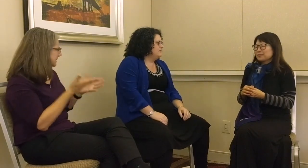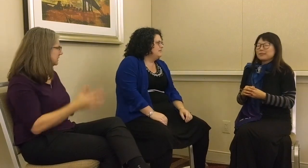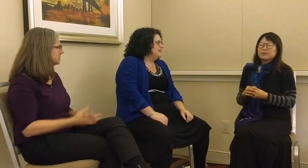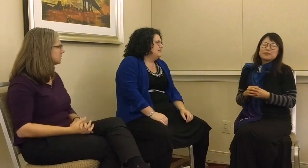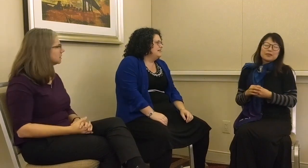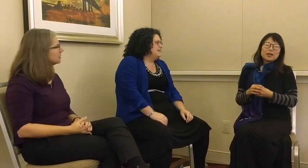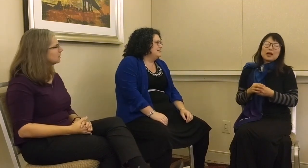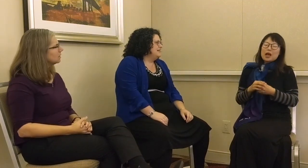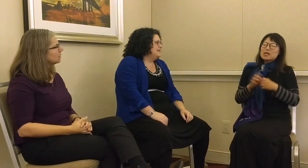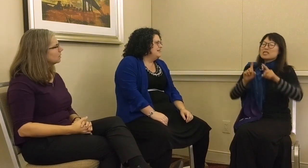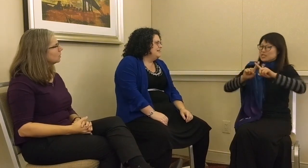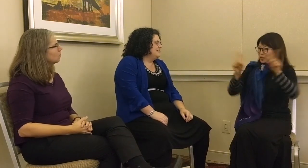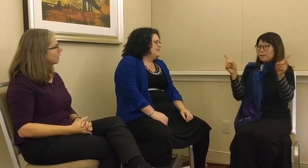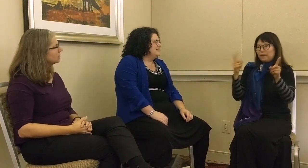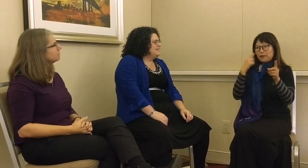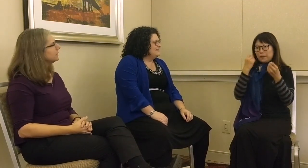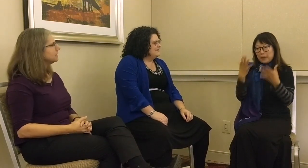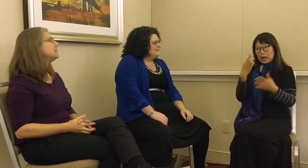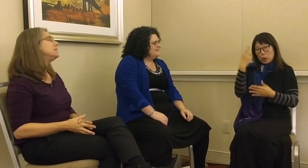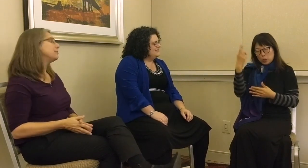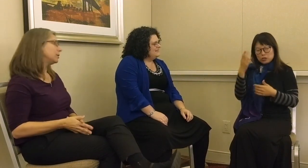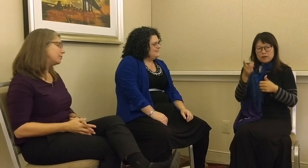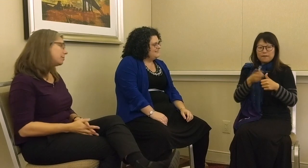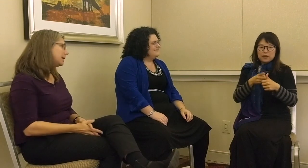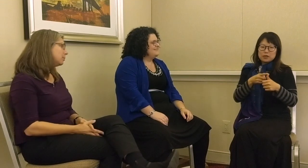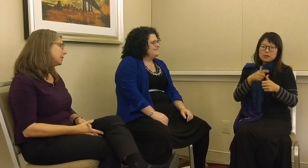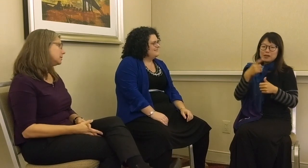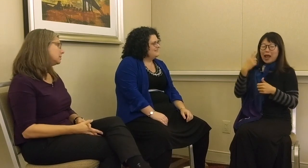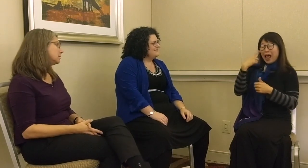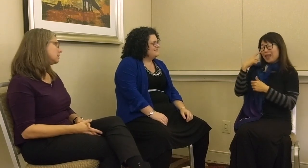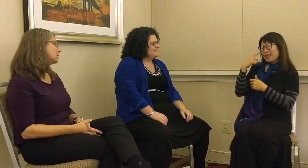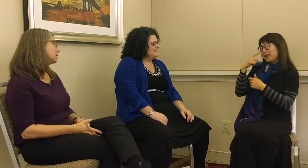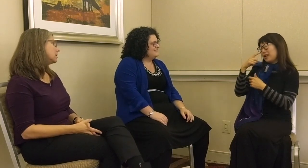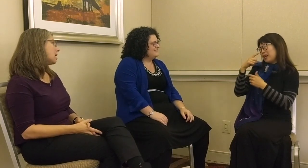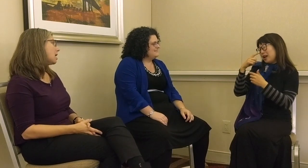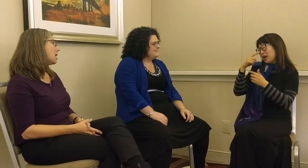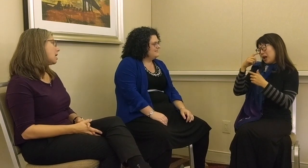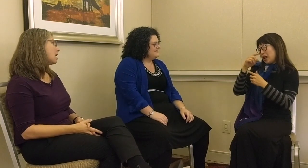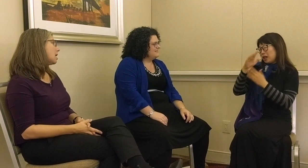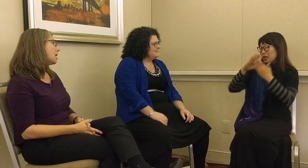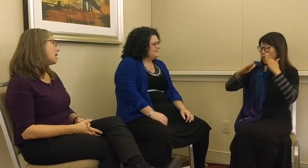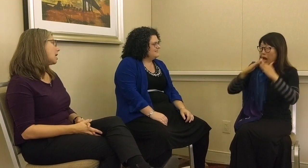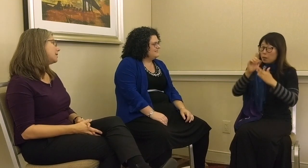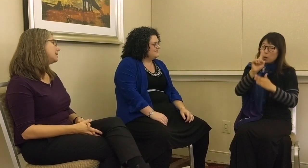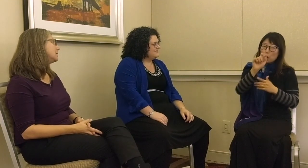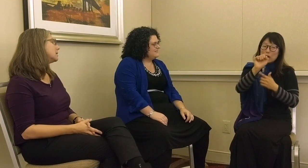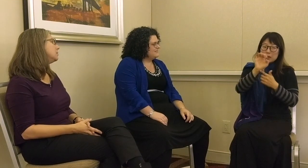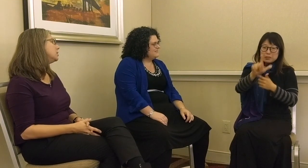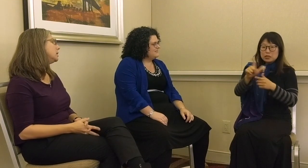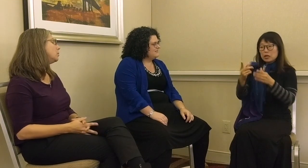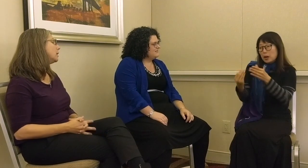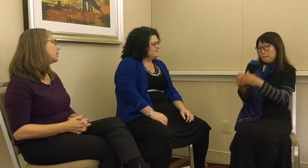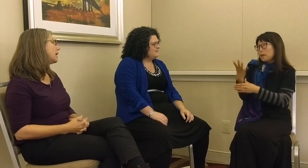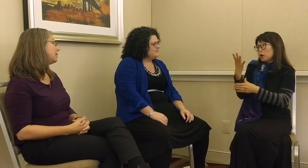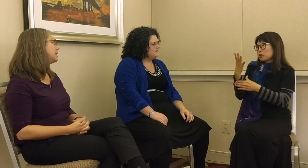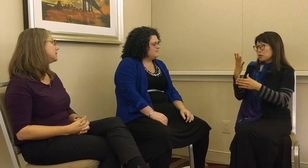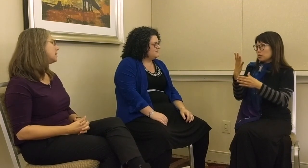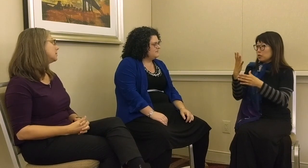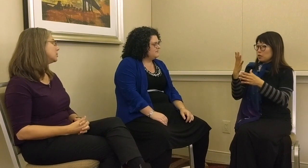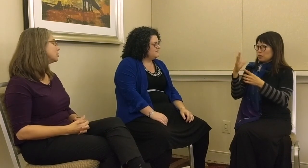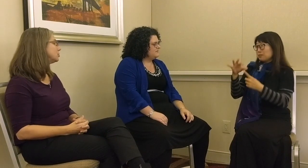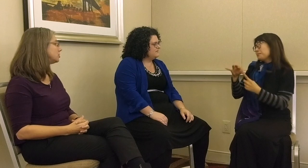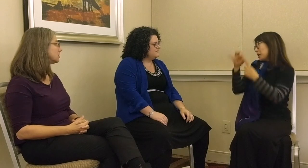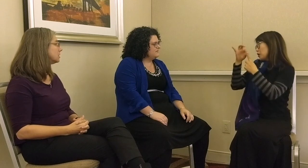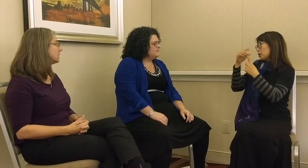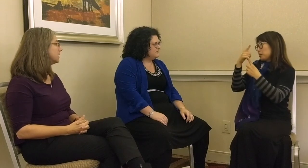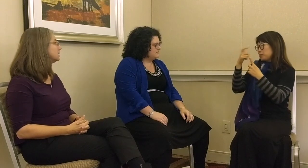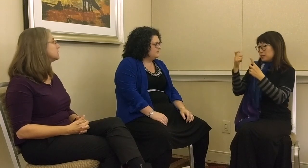L: Well, it is different for many reasons. I think the community where ABSL emerged is